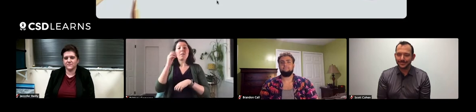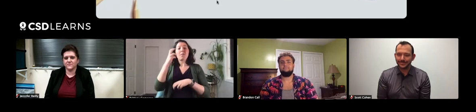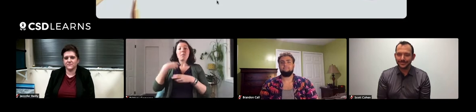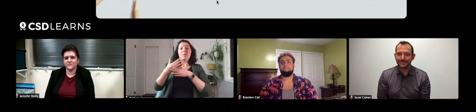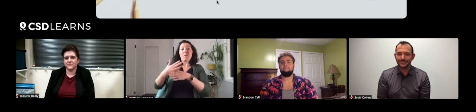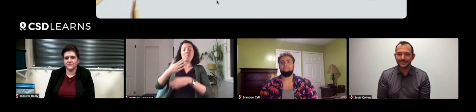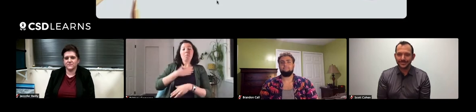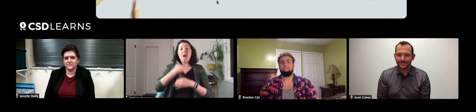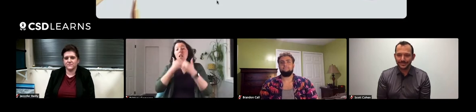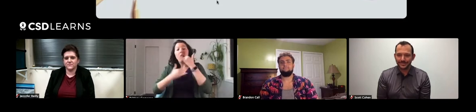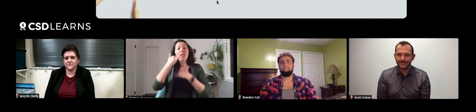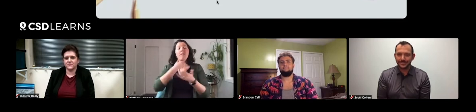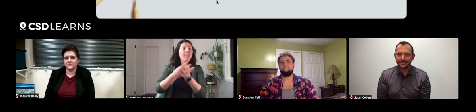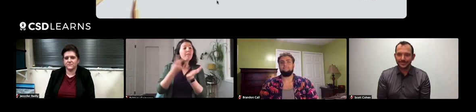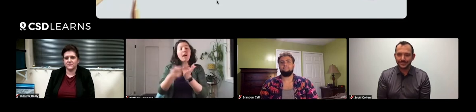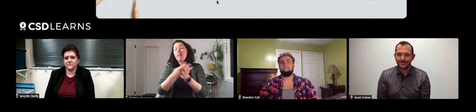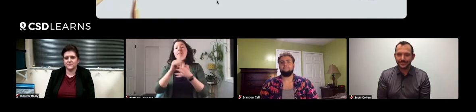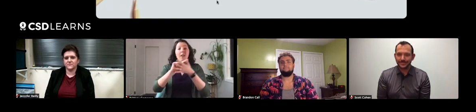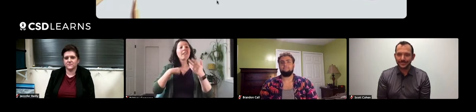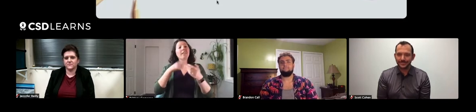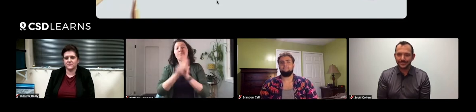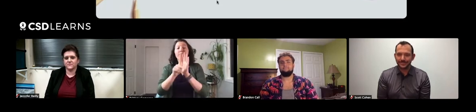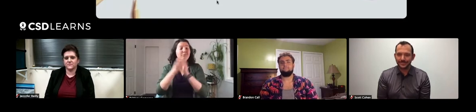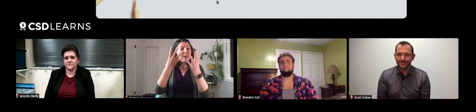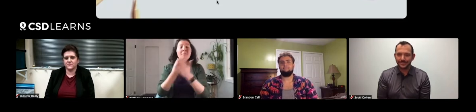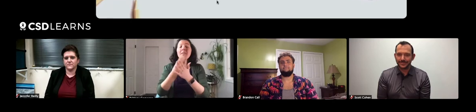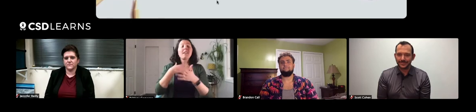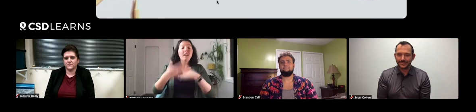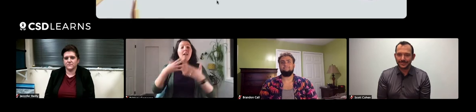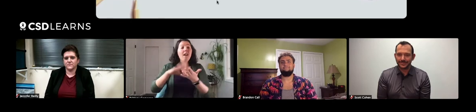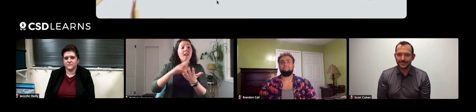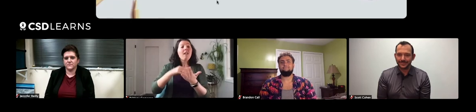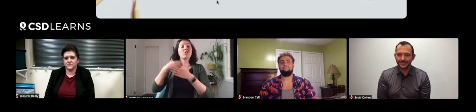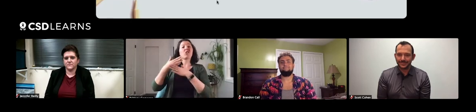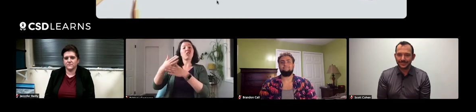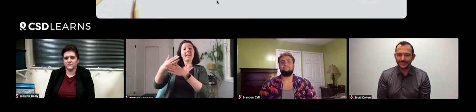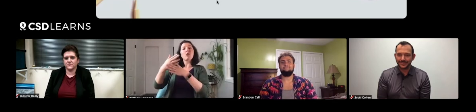I share with folks that I've killed many plants, and through those failures I've learned from them.